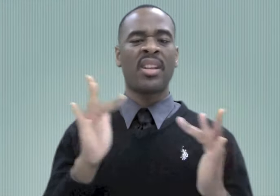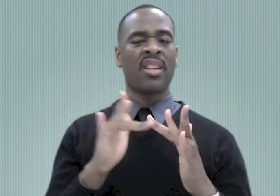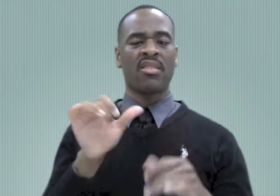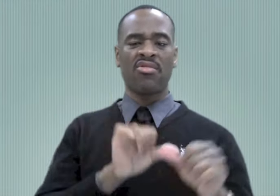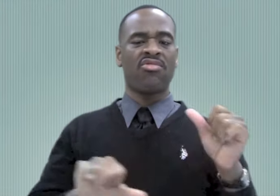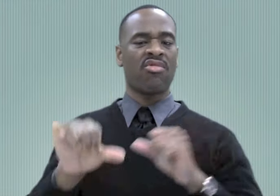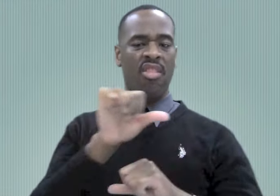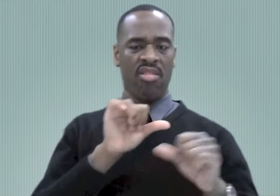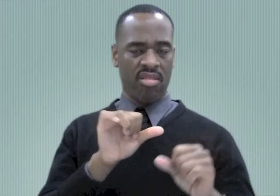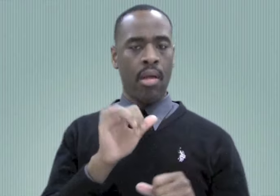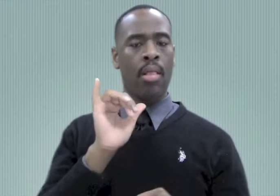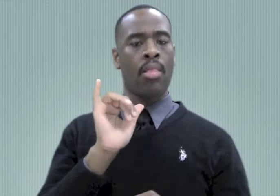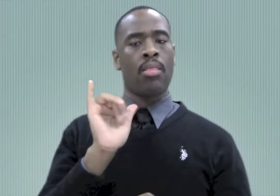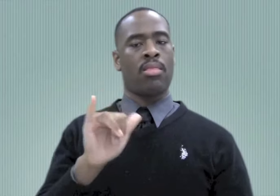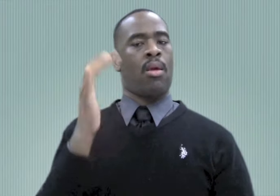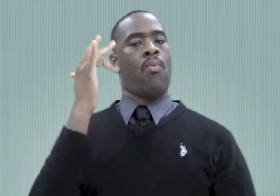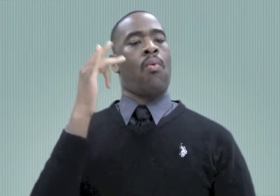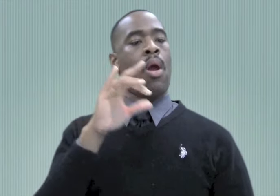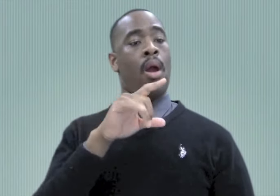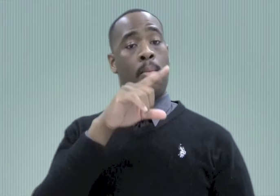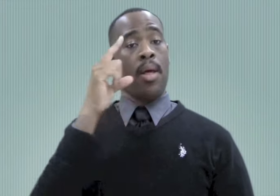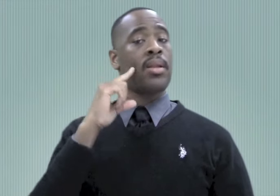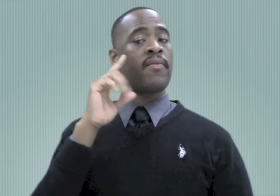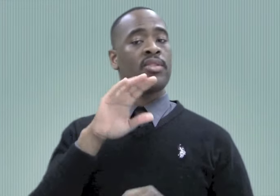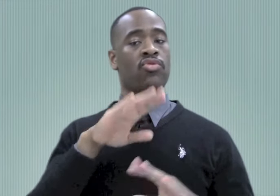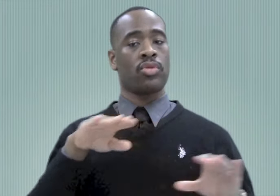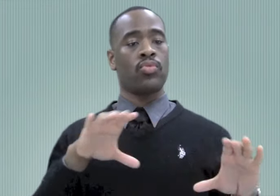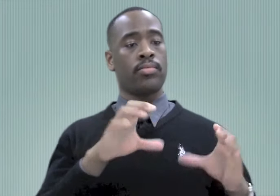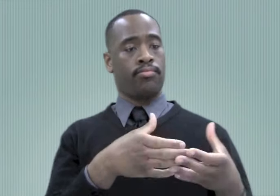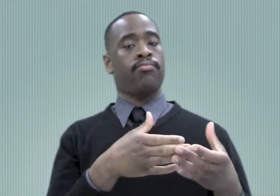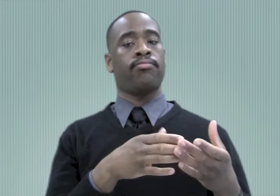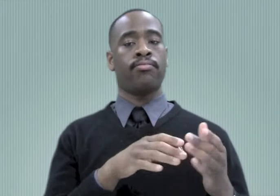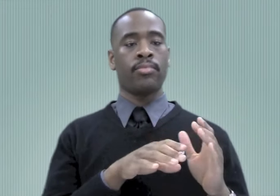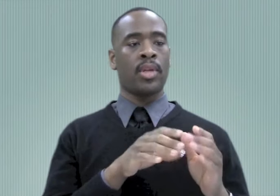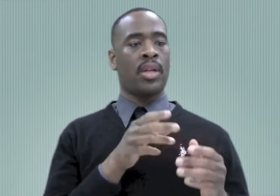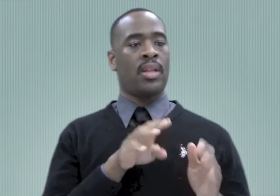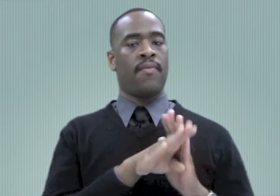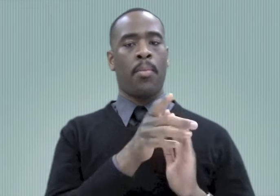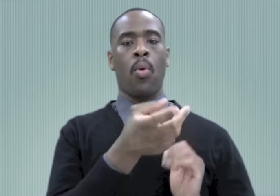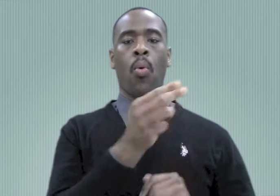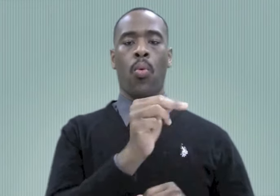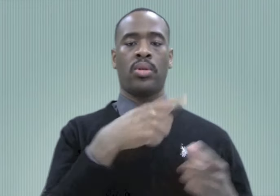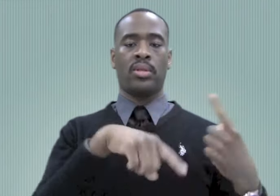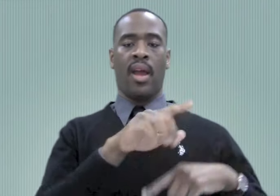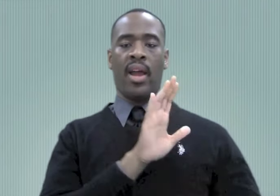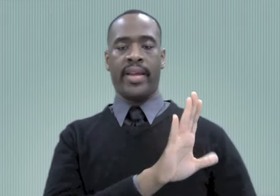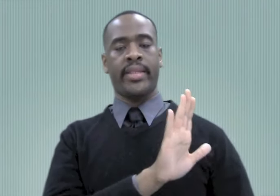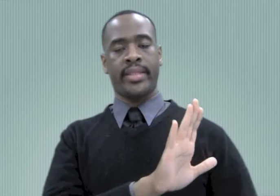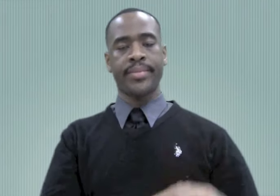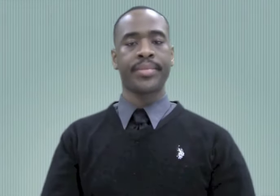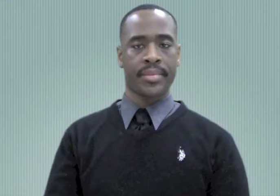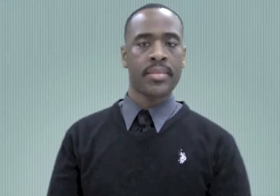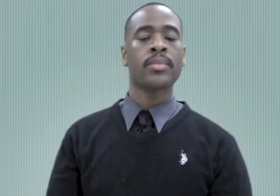allowed in contact with each other. That’s the basis for the development of Black ASL that started with Black Deaf